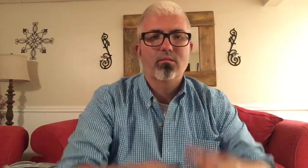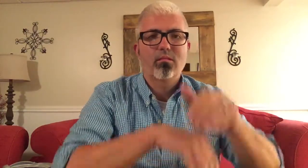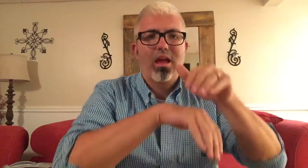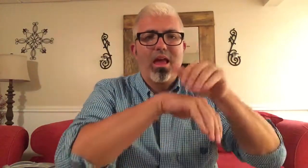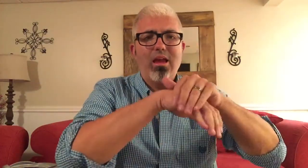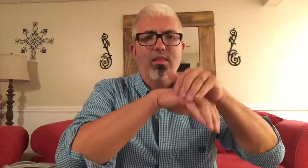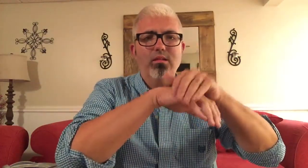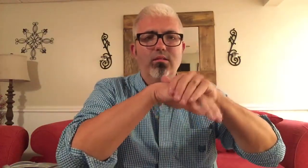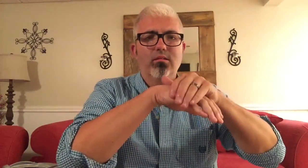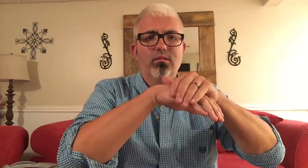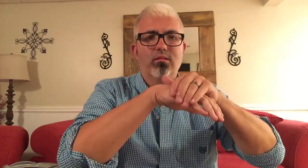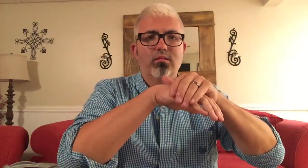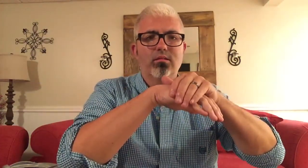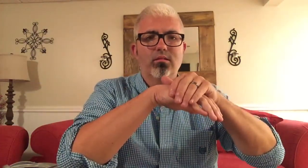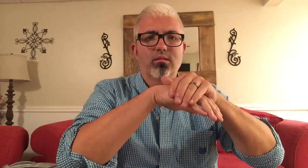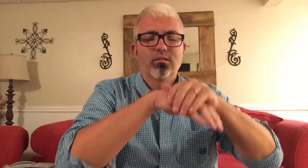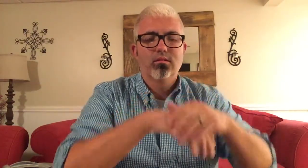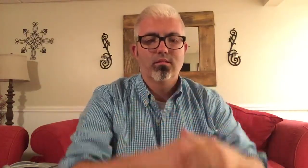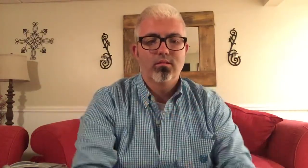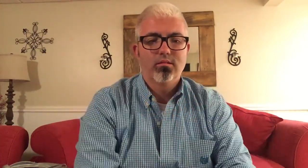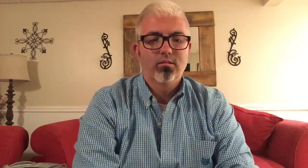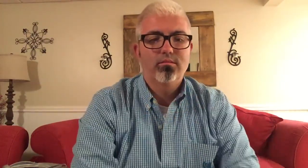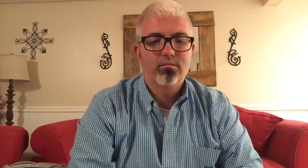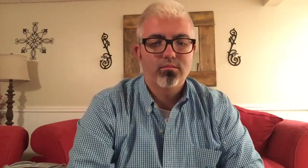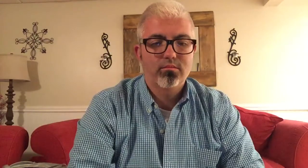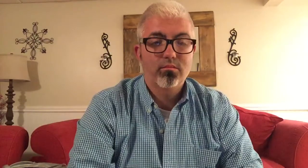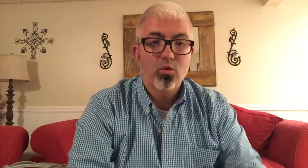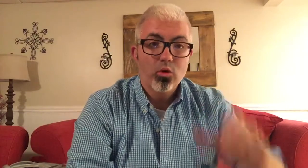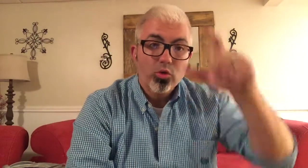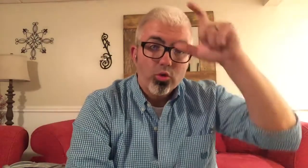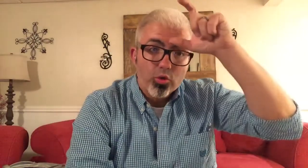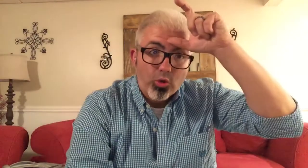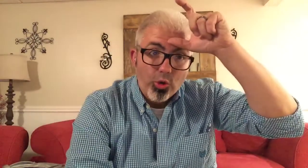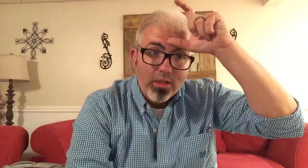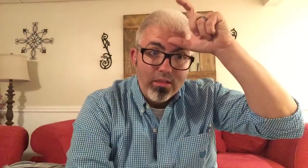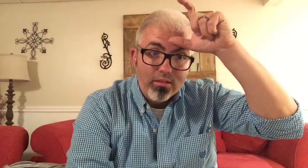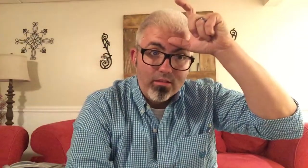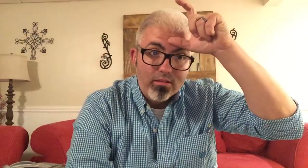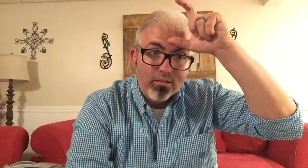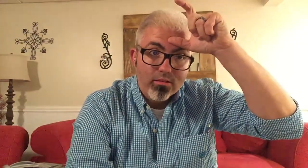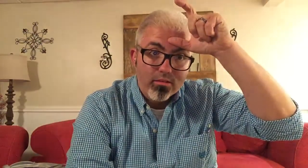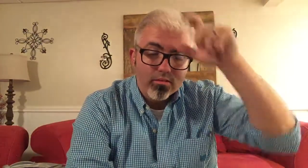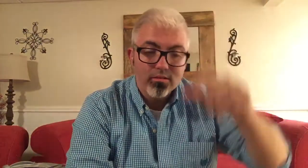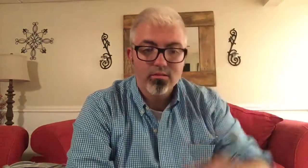ENGLAND TURKEY